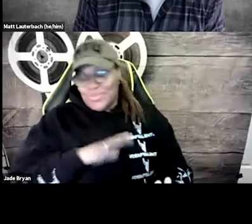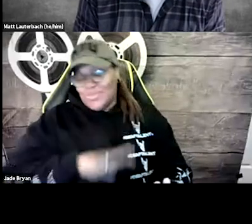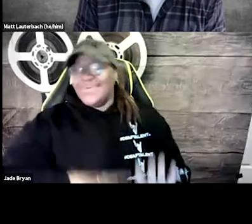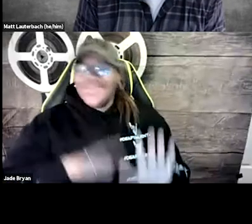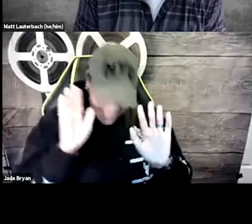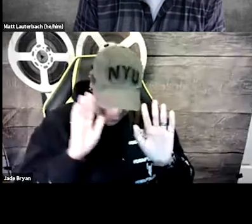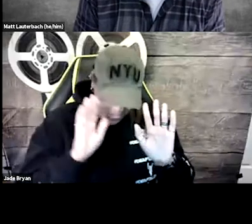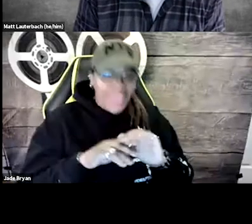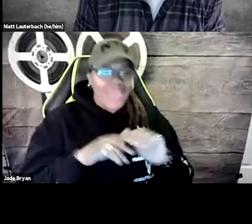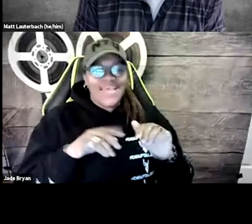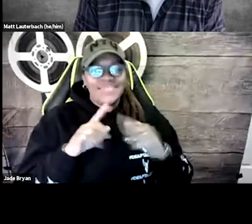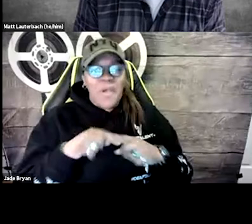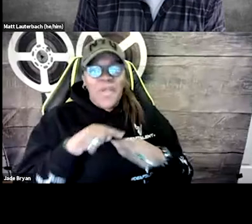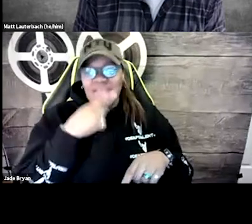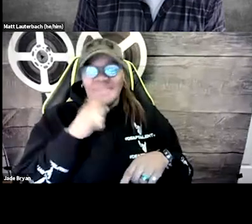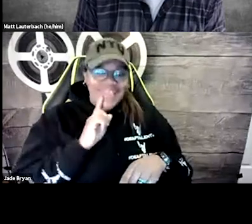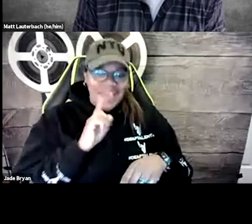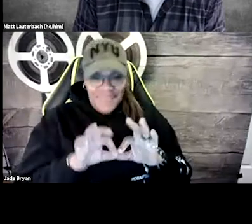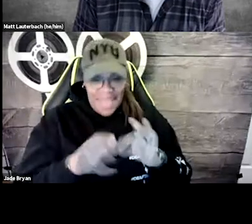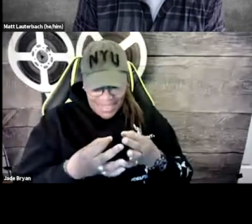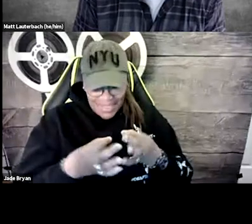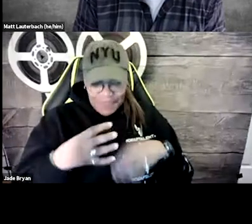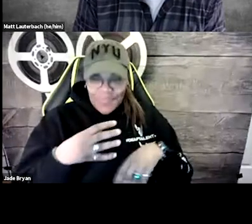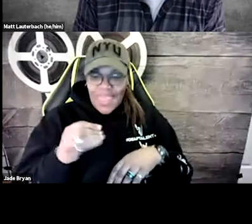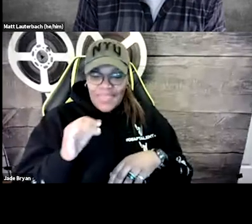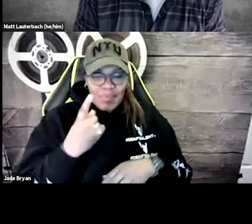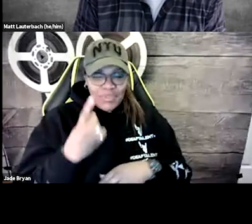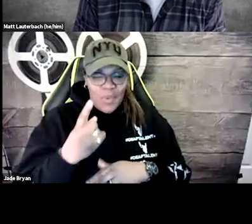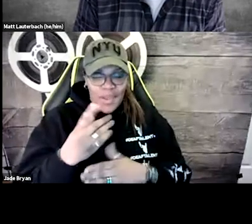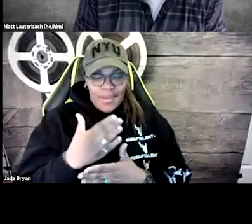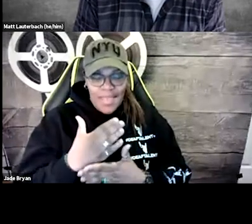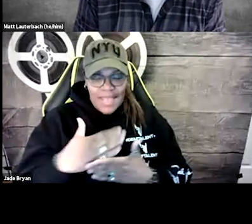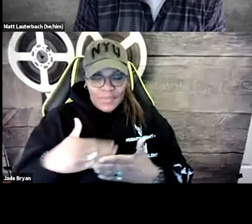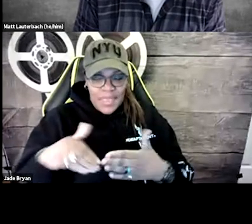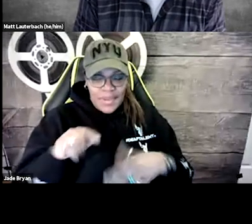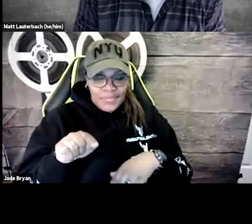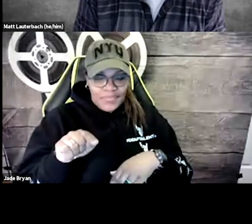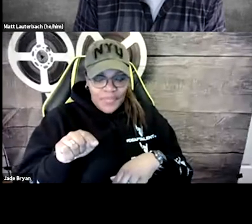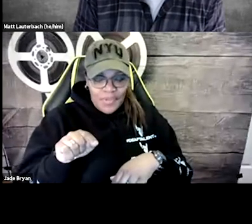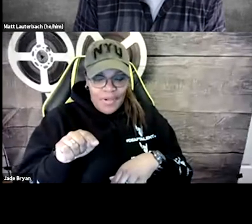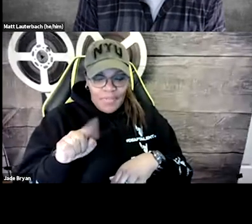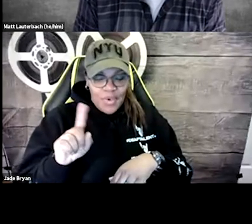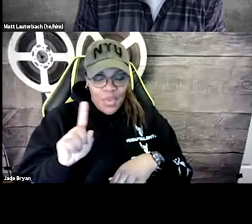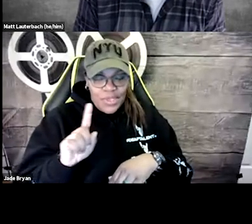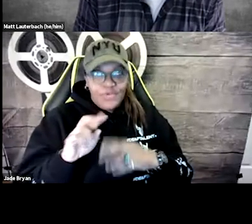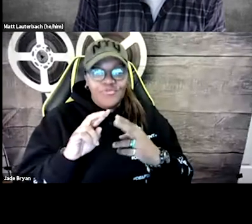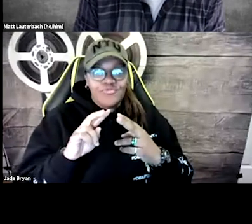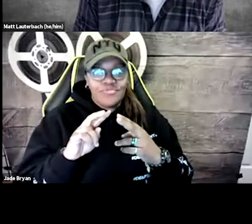I have a film that involves a hearing and a deaf family.